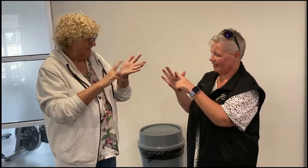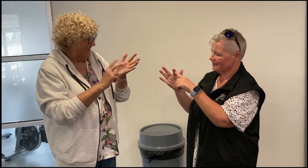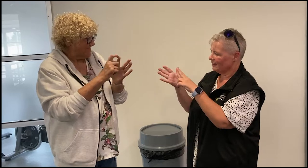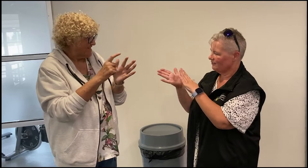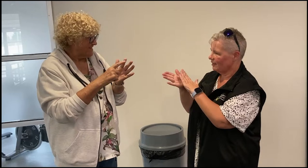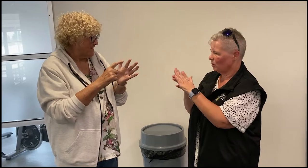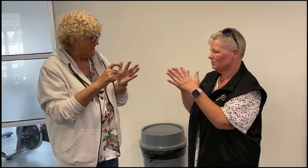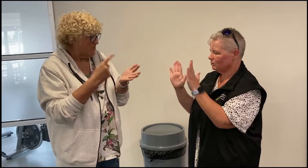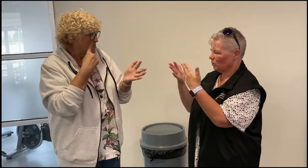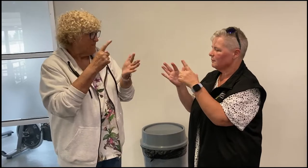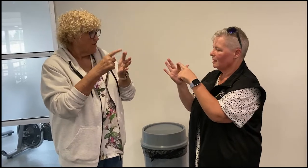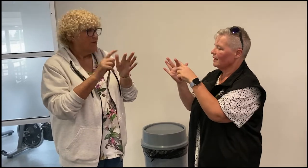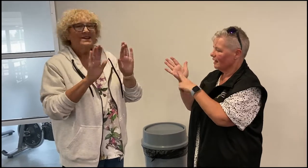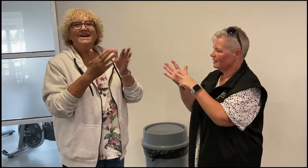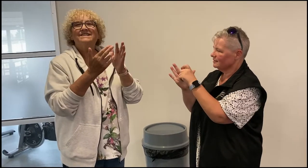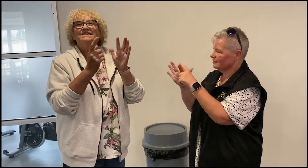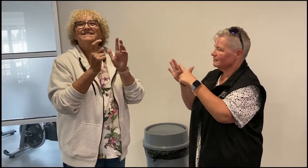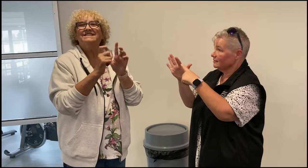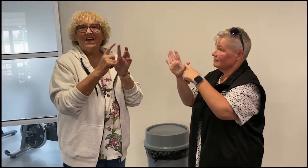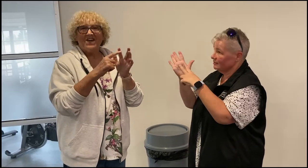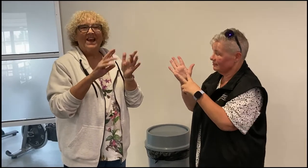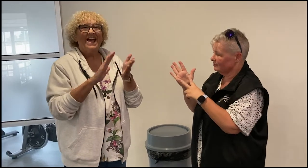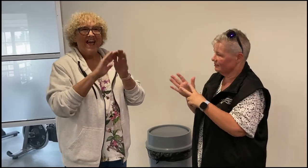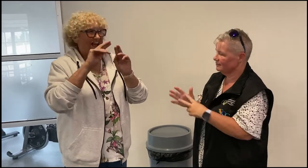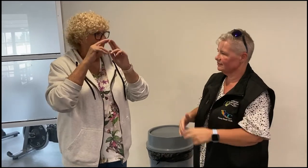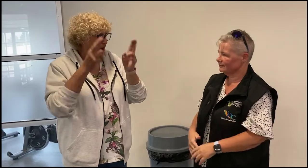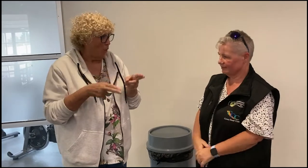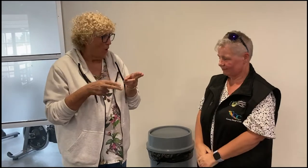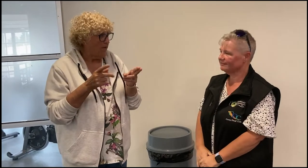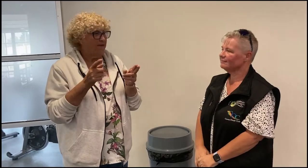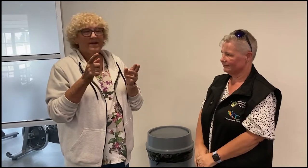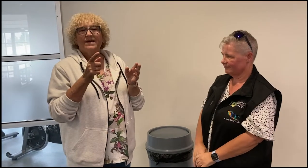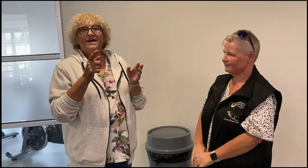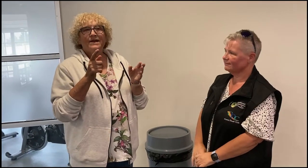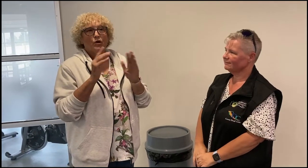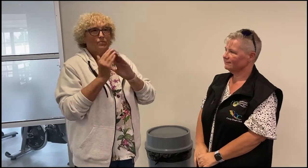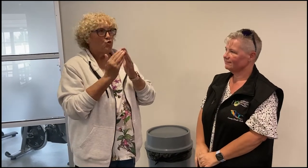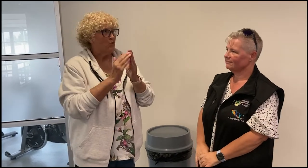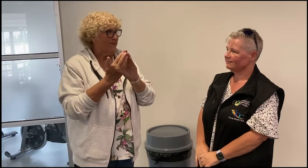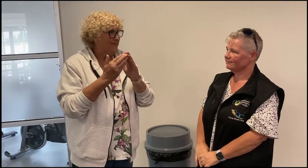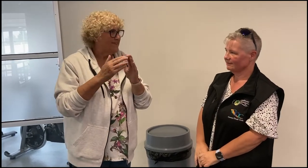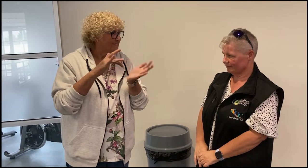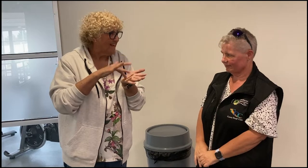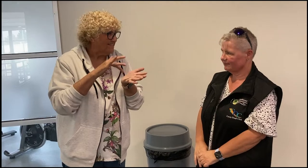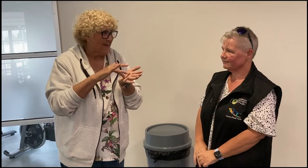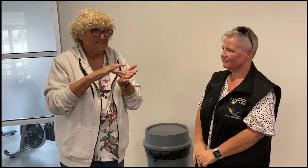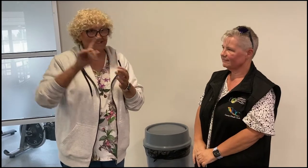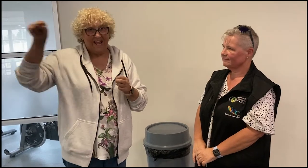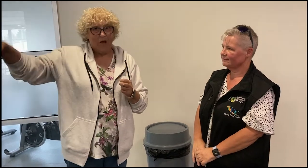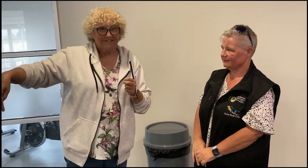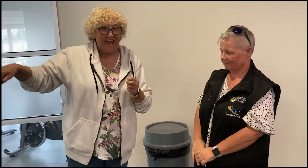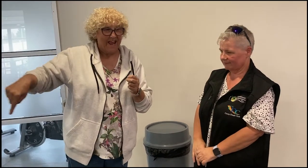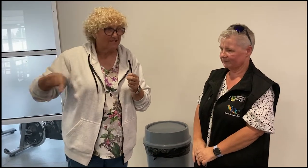"EH" for short - the EH community centre which is downstairs.